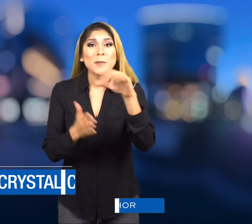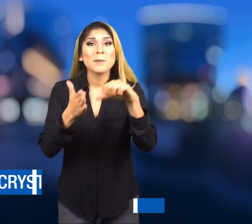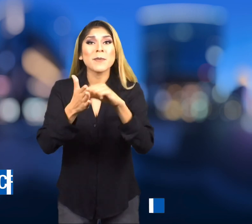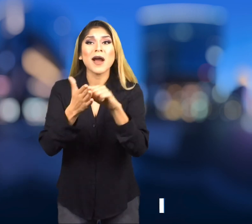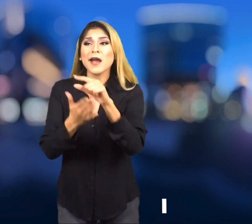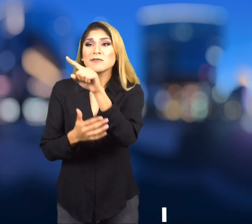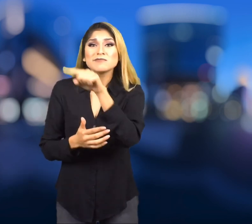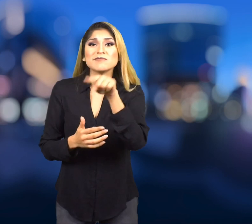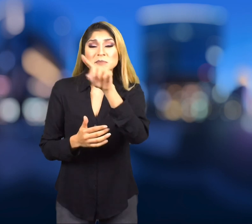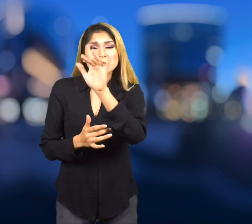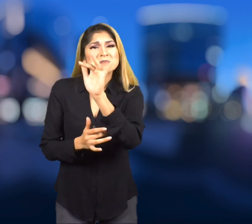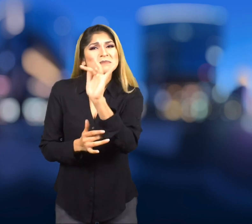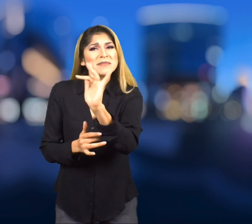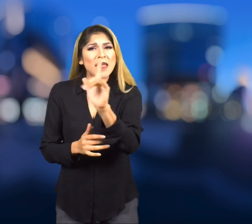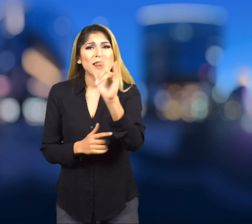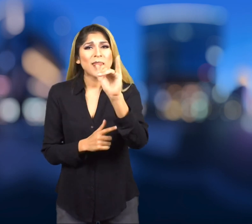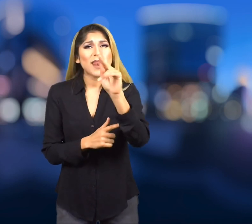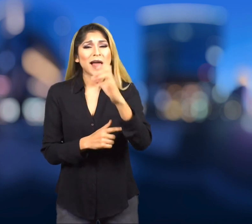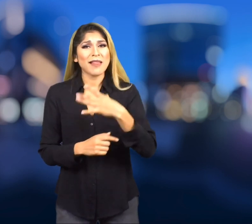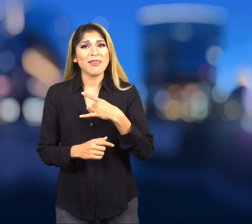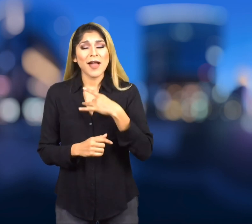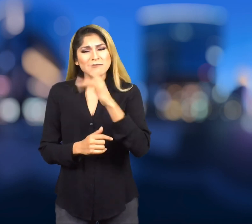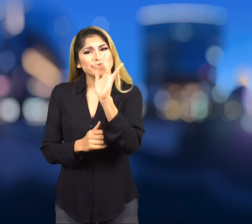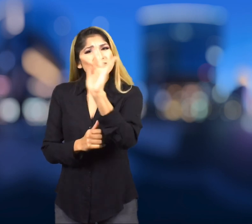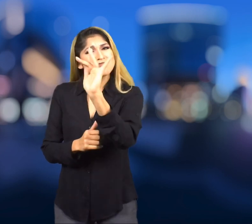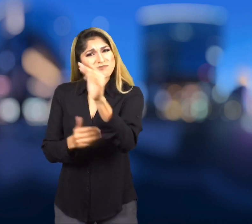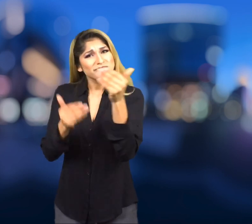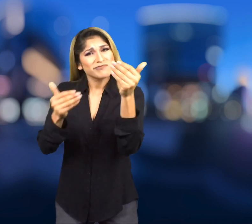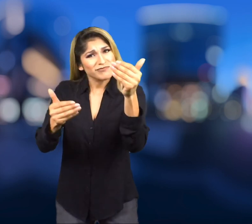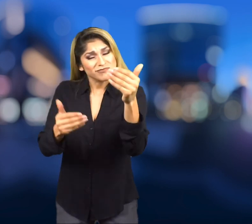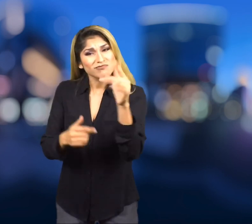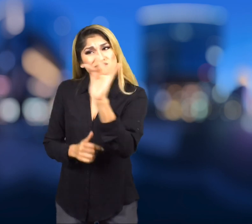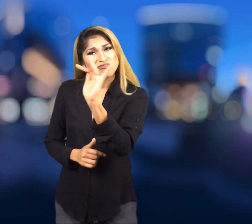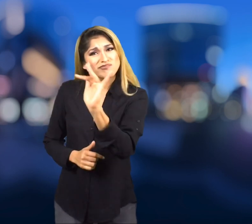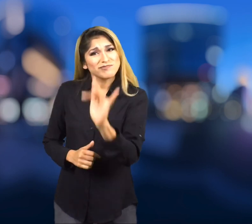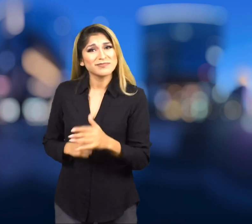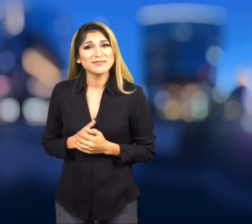on Facebook.